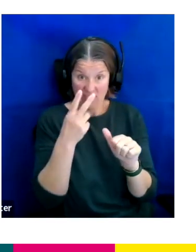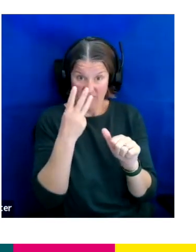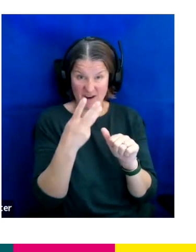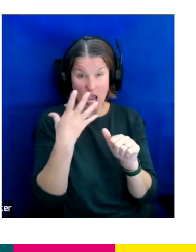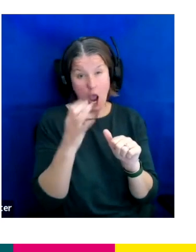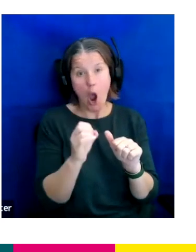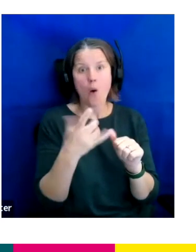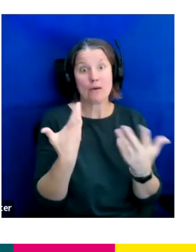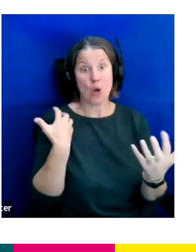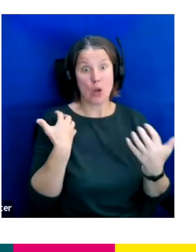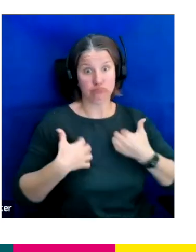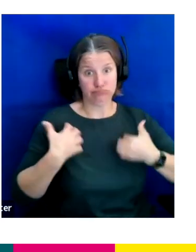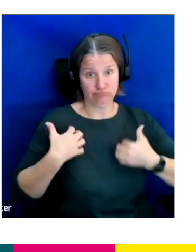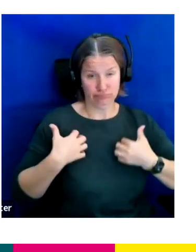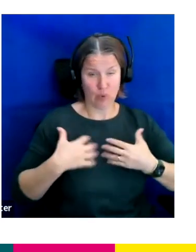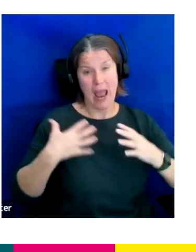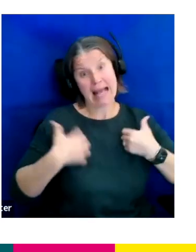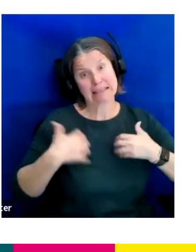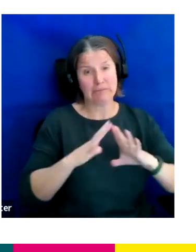We're excited about everything but we're really, really excited about this.